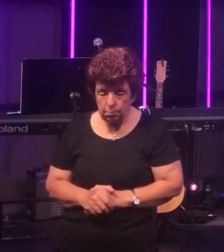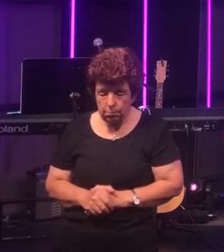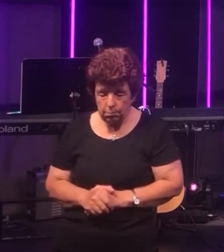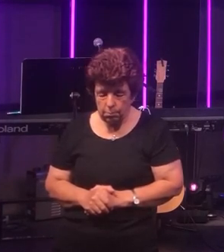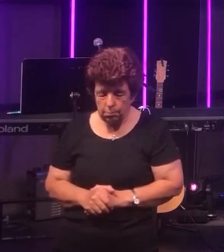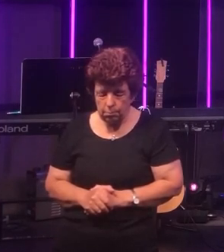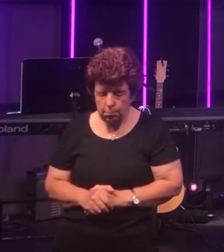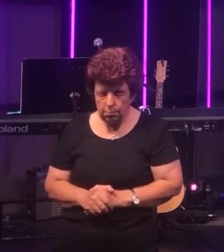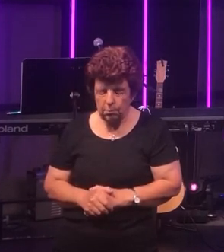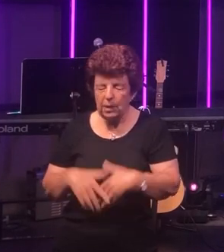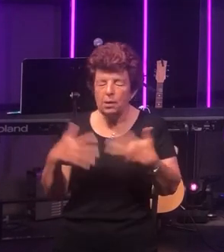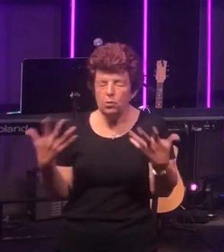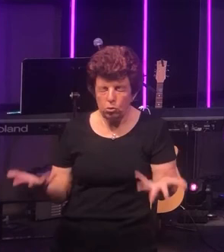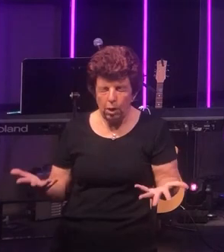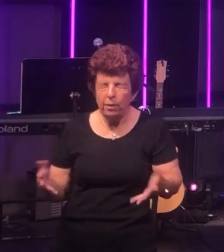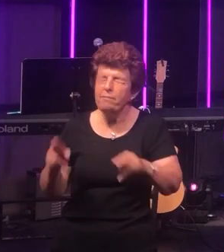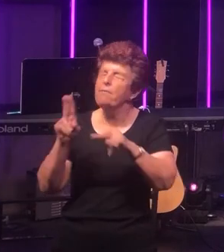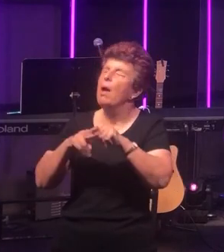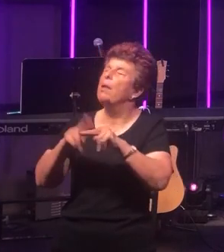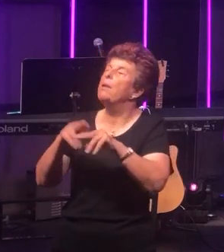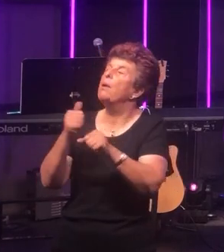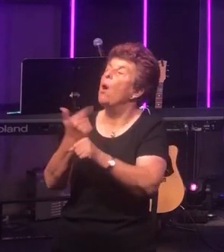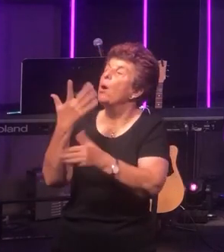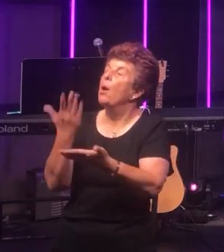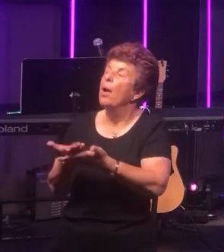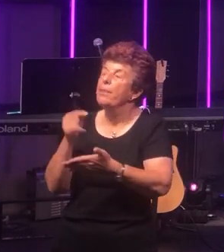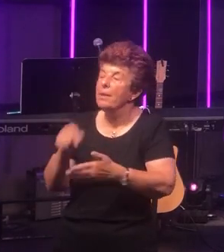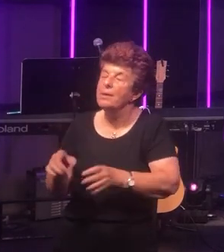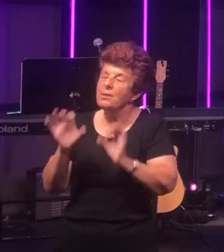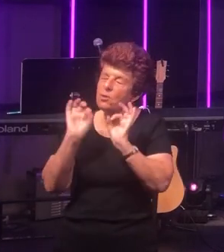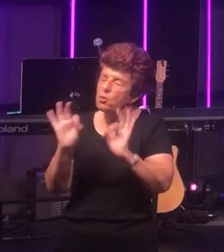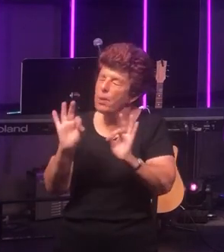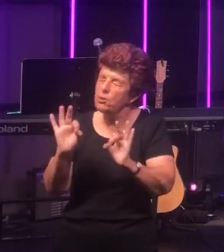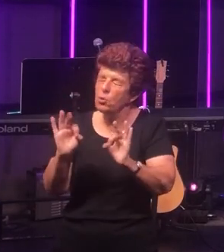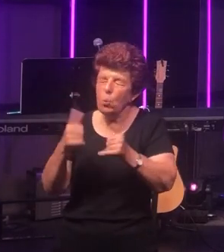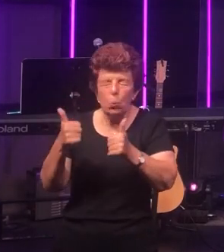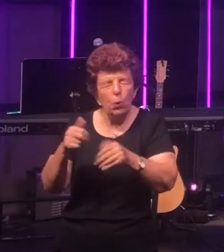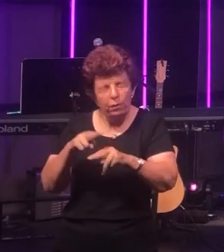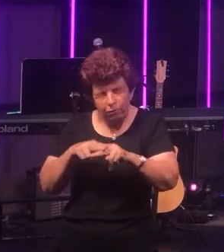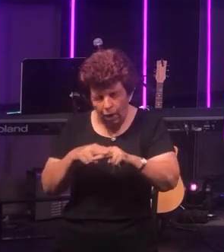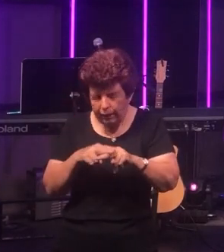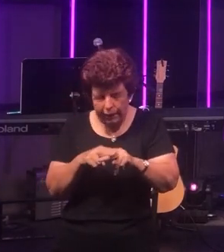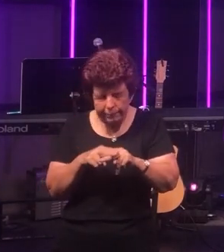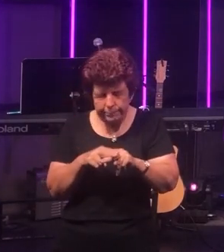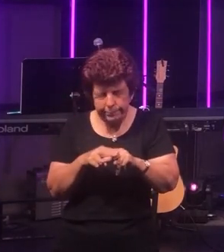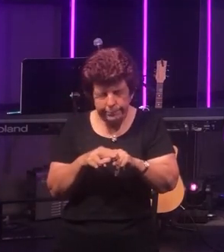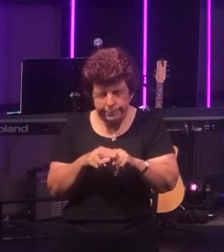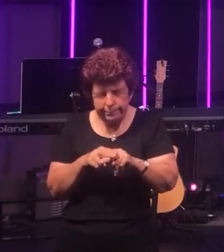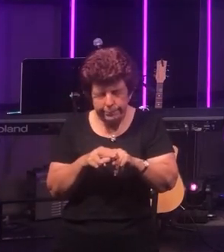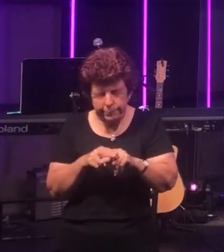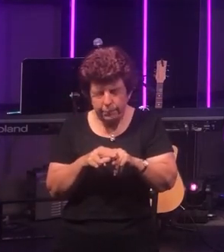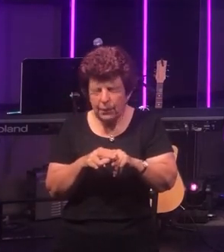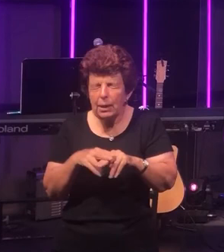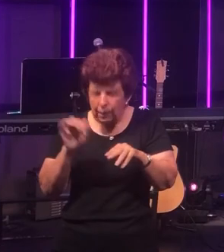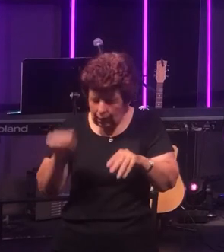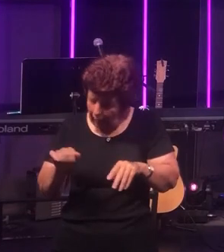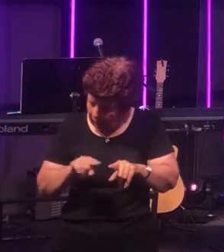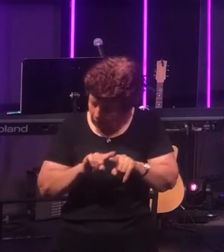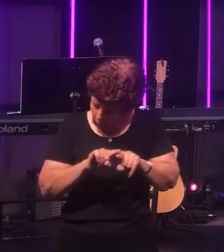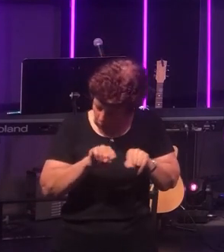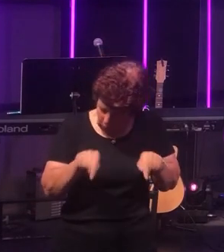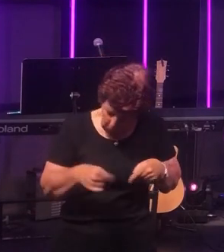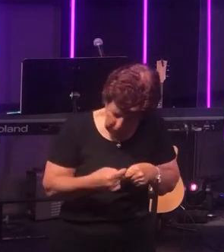So Father God on this special Good Friday today. While we might be isolated